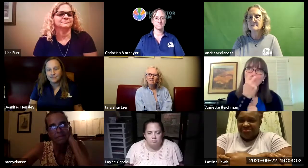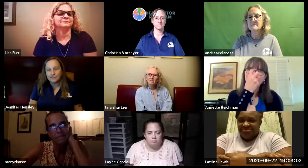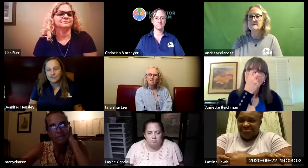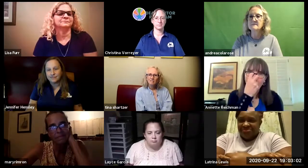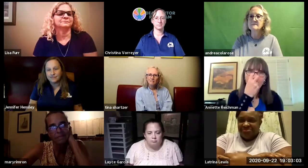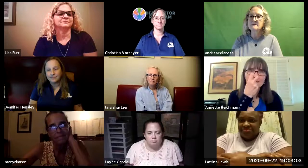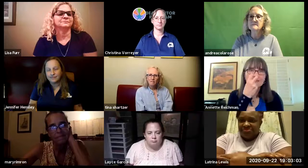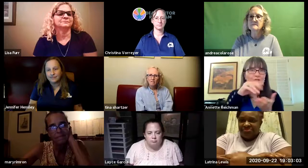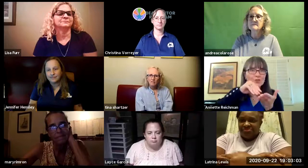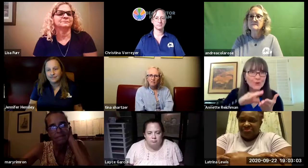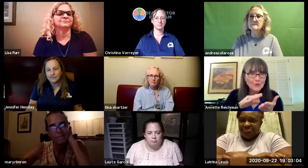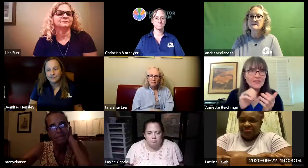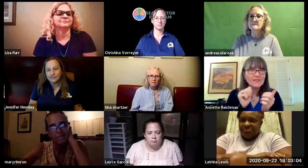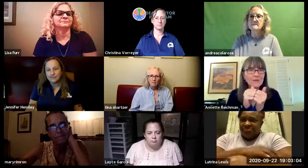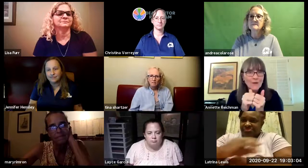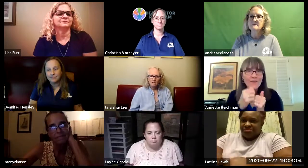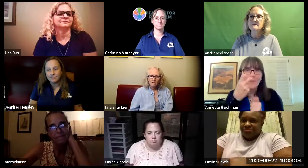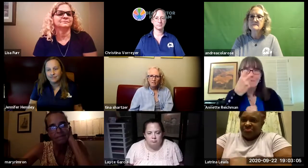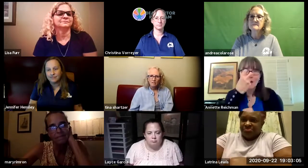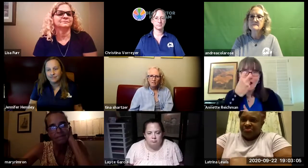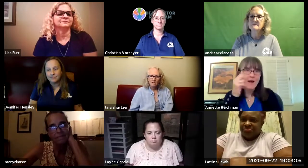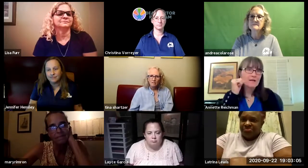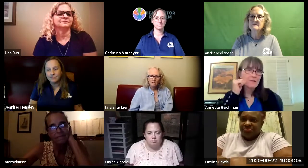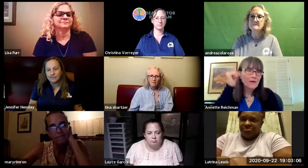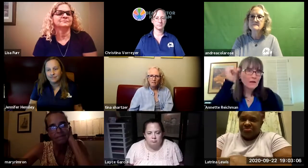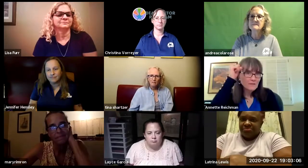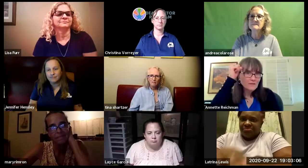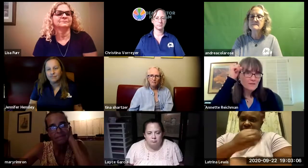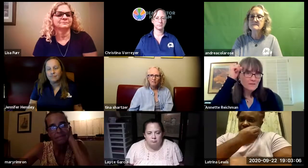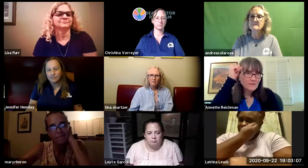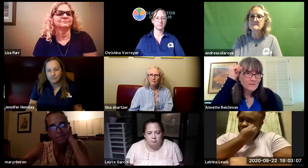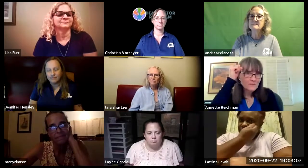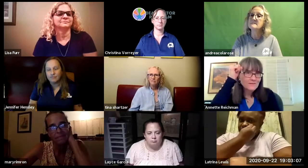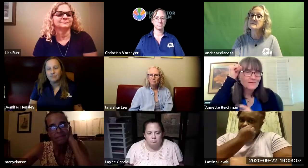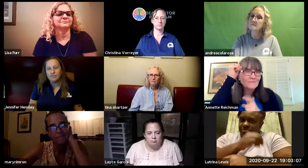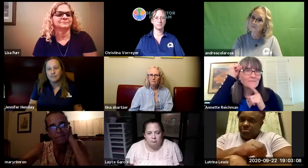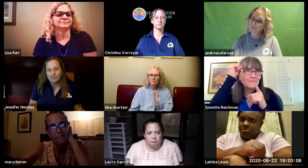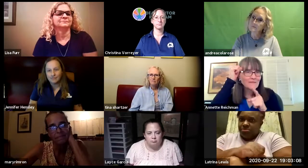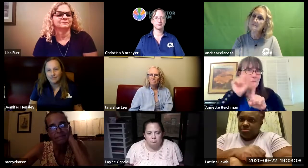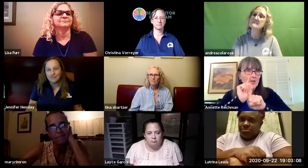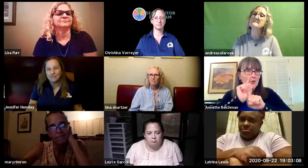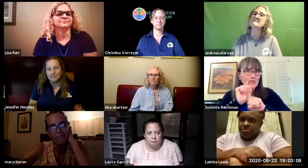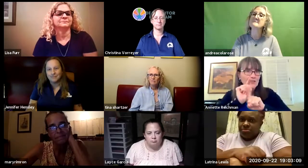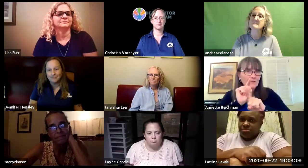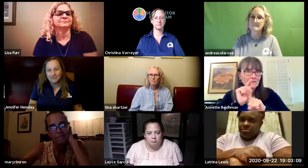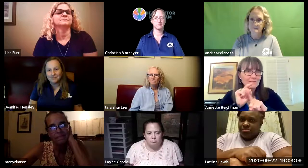who is piloting a program for